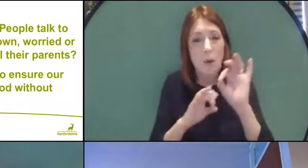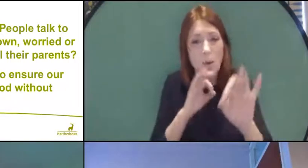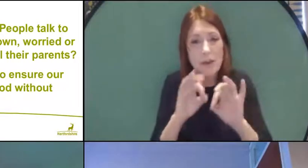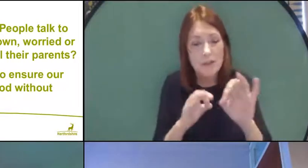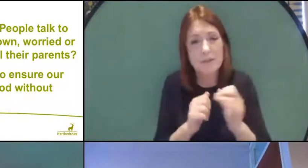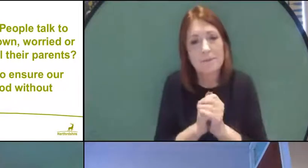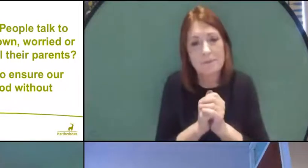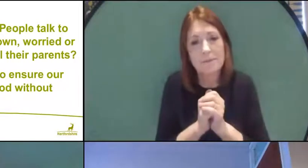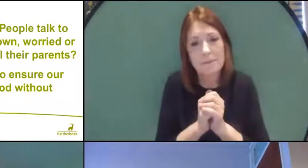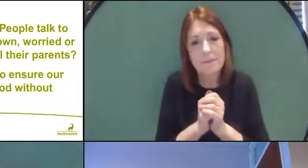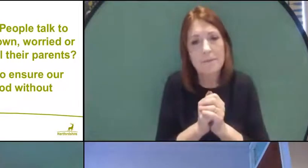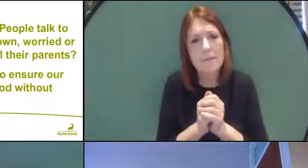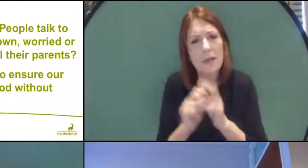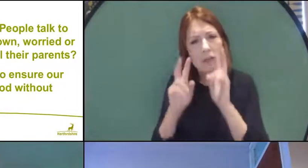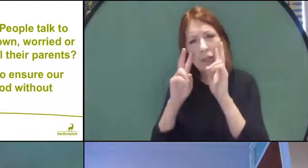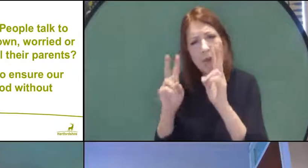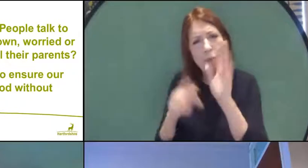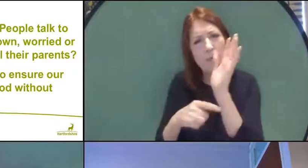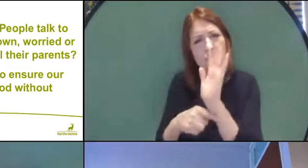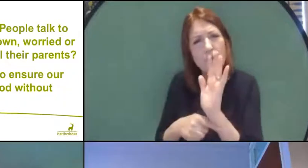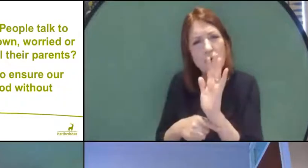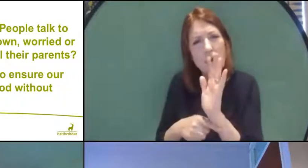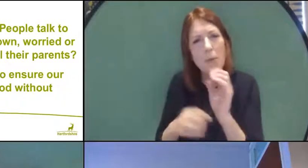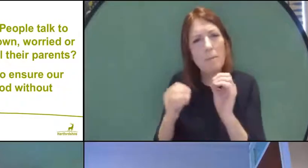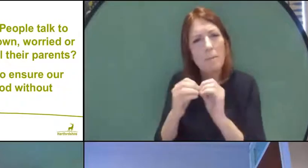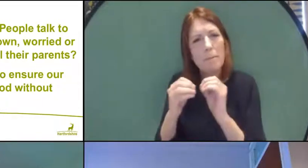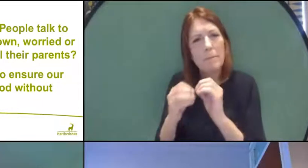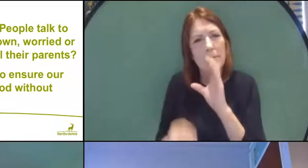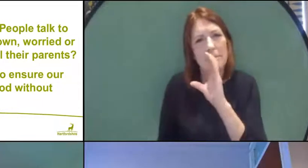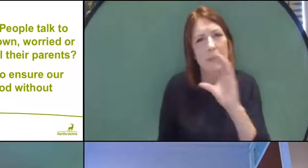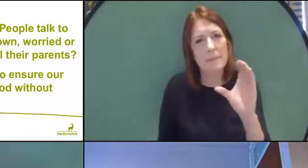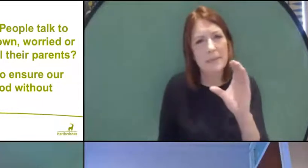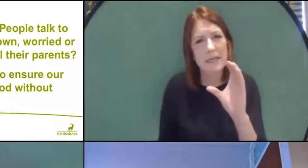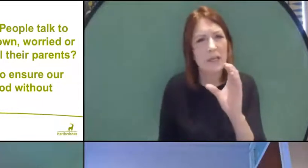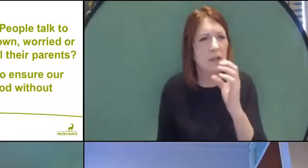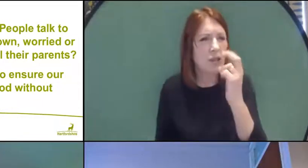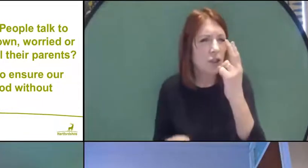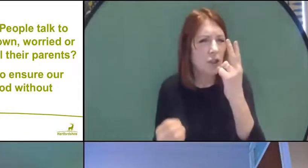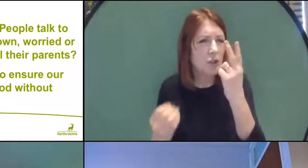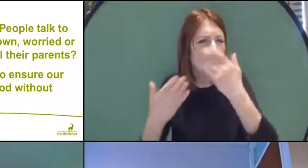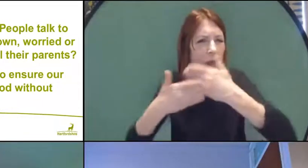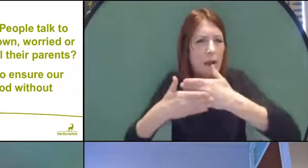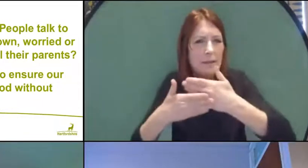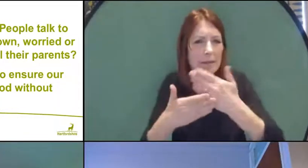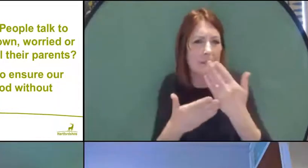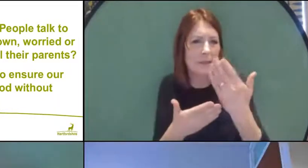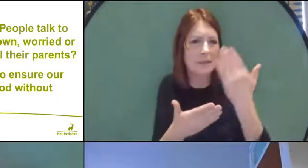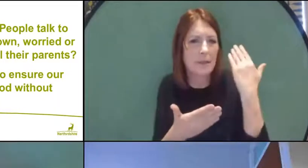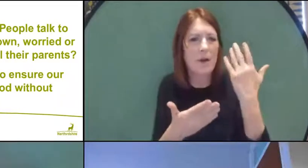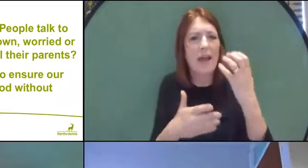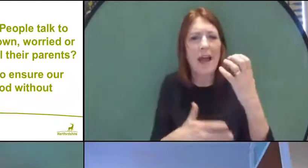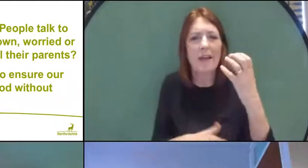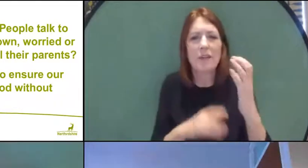I happened to see a program on BBC a couple of nights ago, where they had the Duke of Cambridge